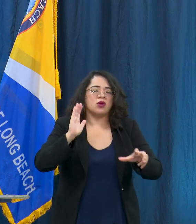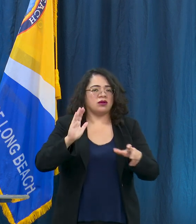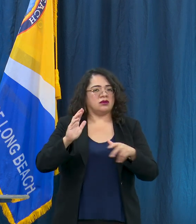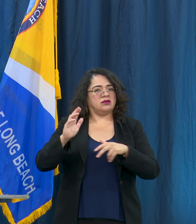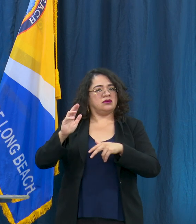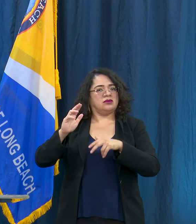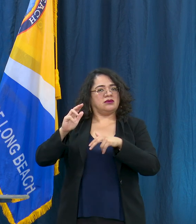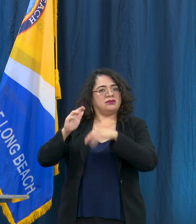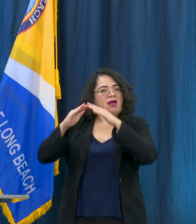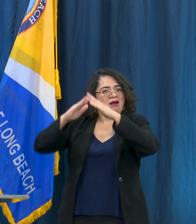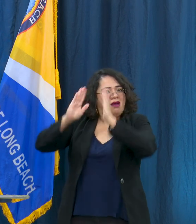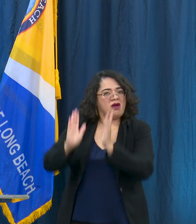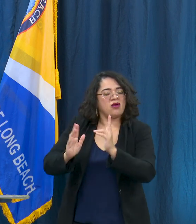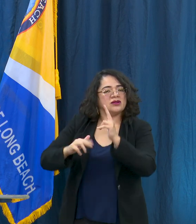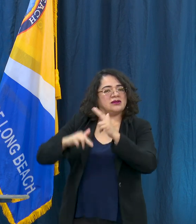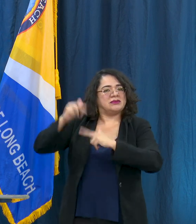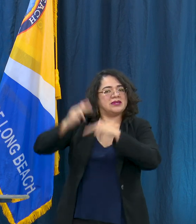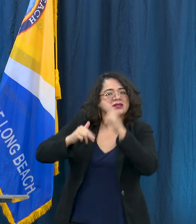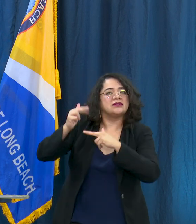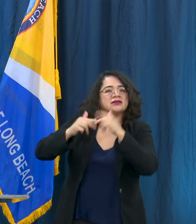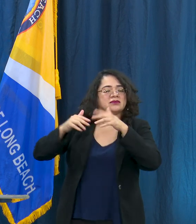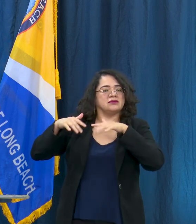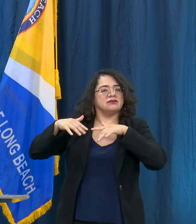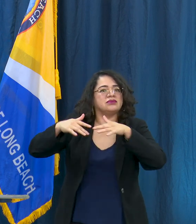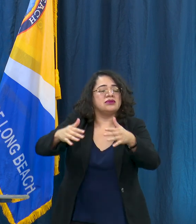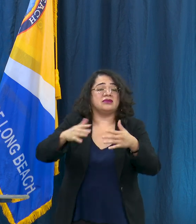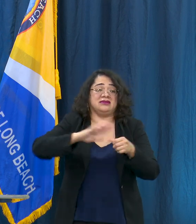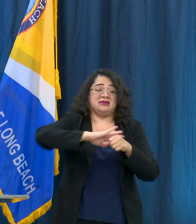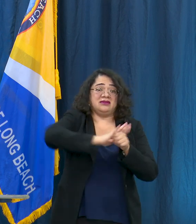challenge, we know that COVID is gonna make the situation worse for us and so